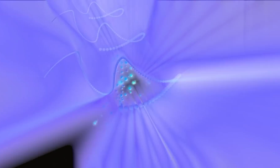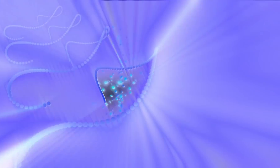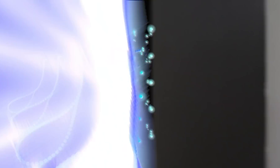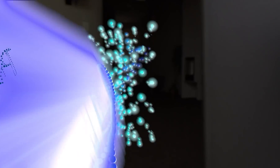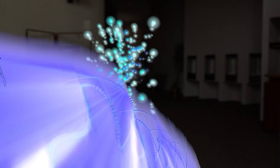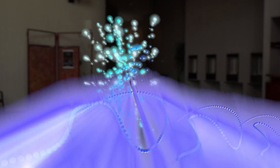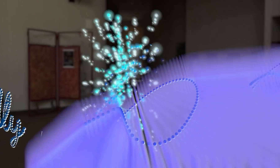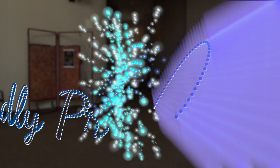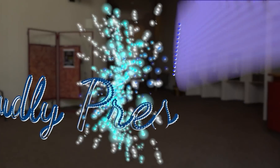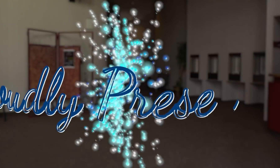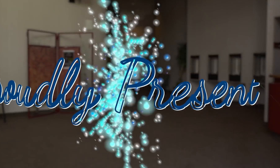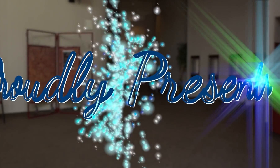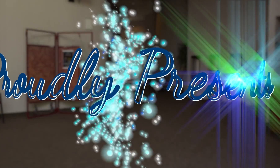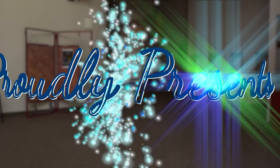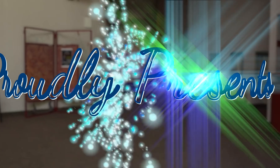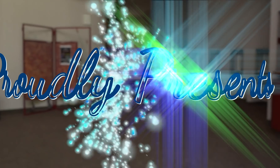PROUDLY PRESENTS